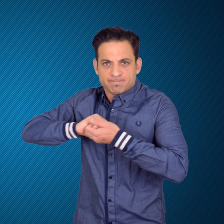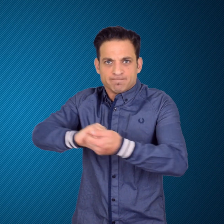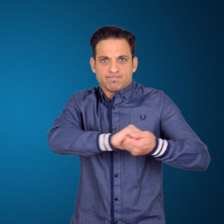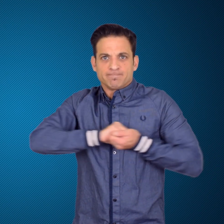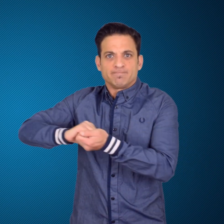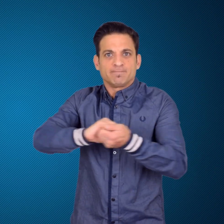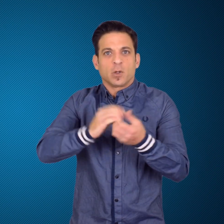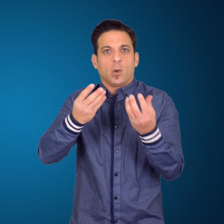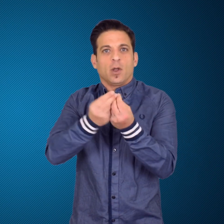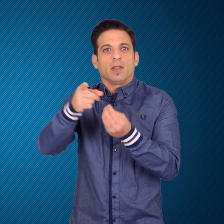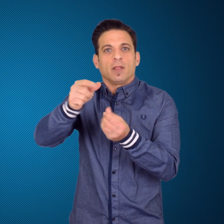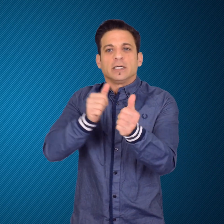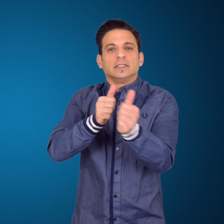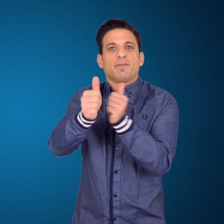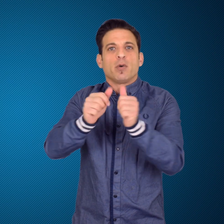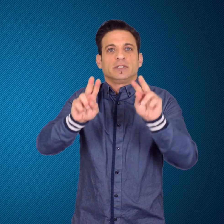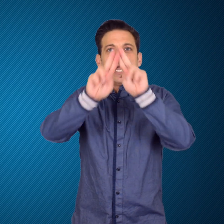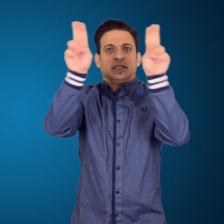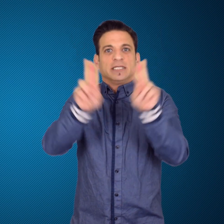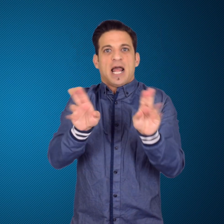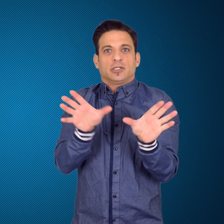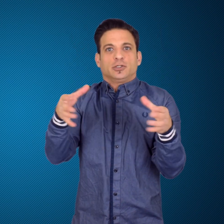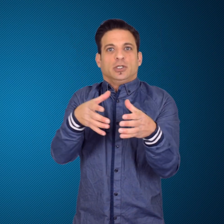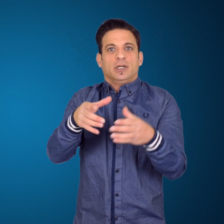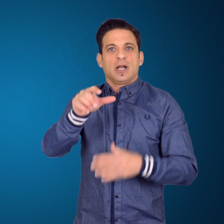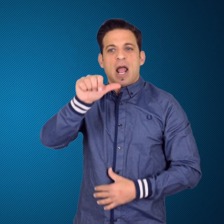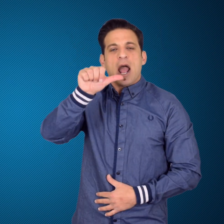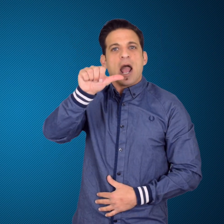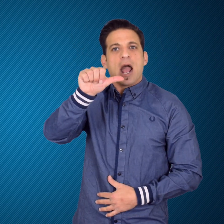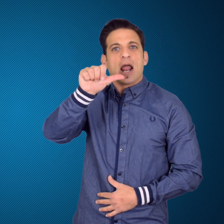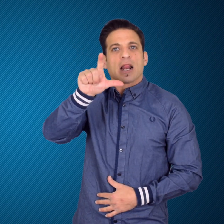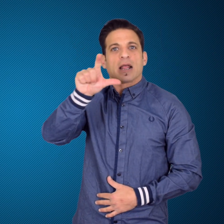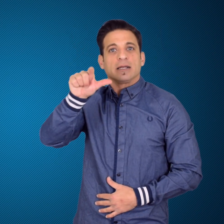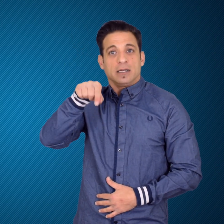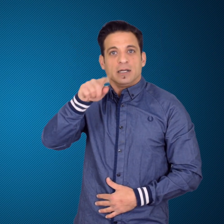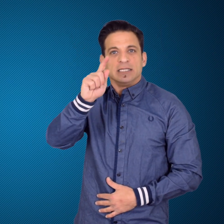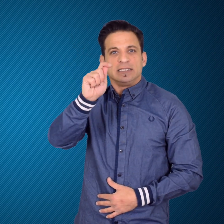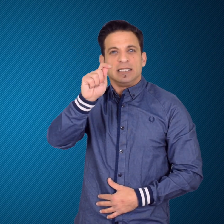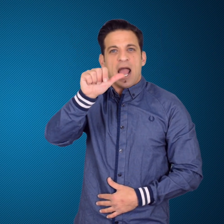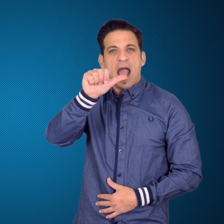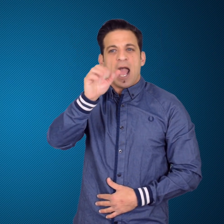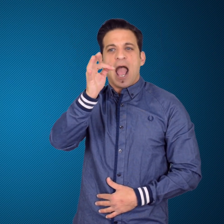to reach out to communities in remote and rural areas and